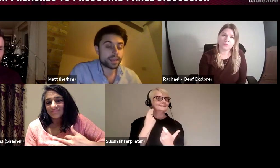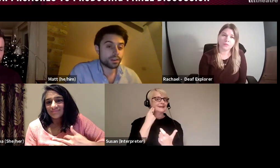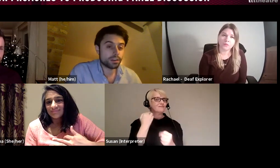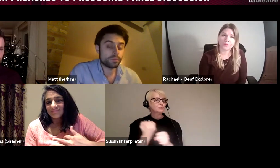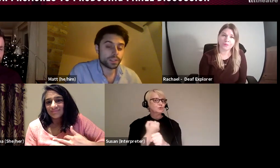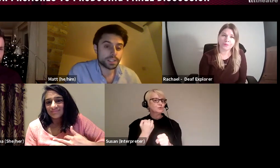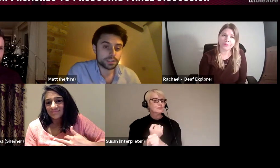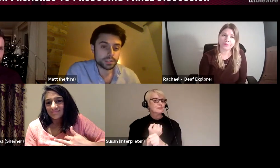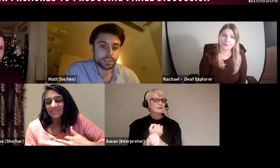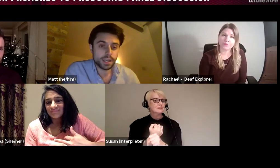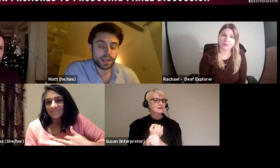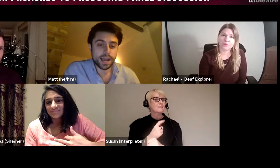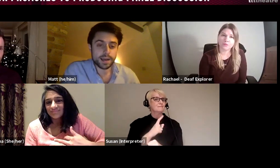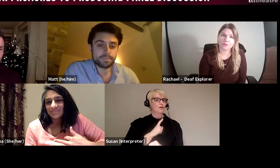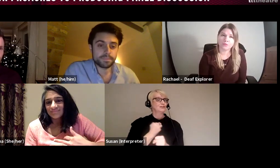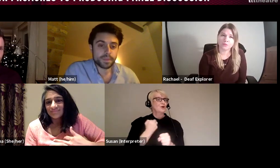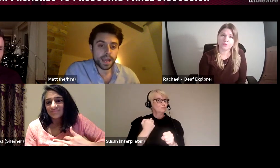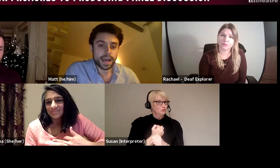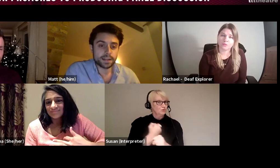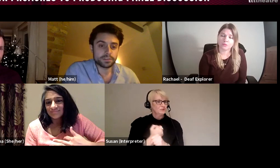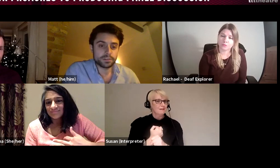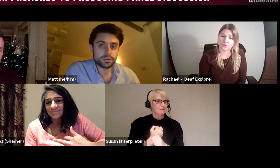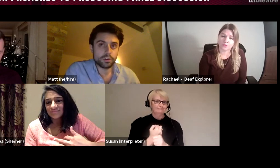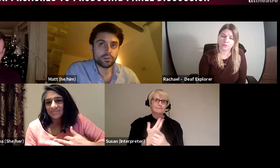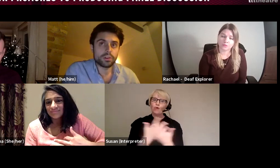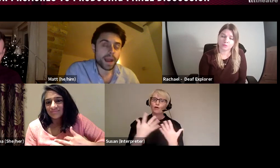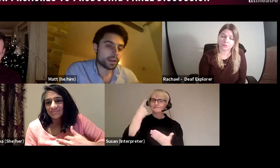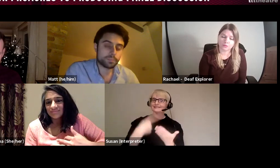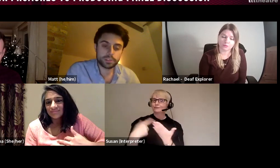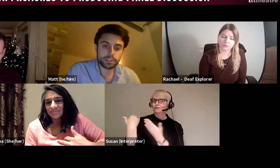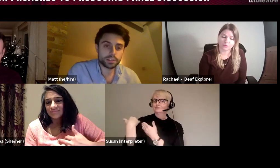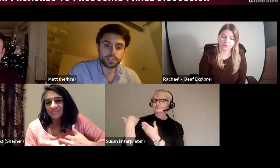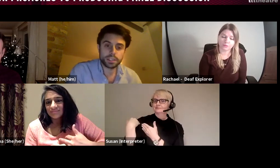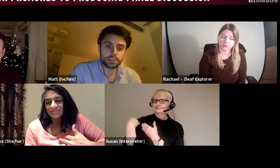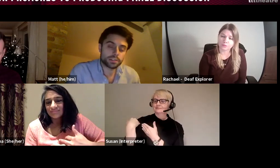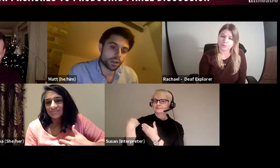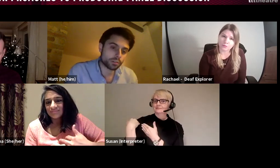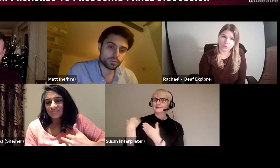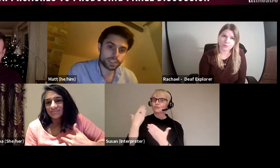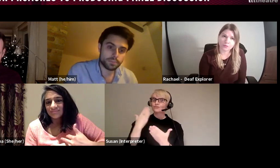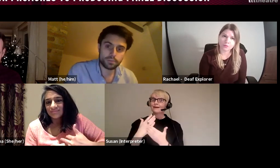a lot of the decisions, and on the back of the producers decisions the culture of a team can be